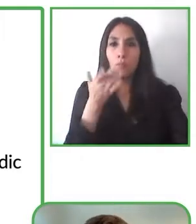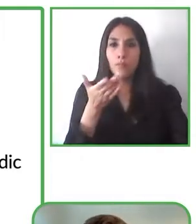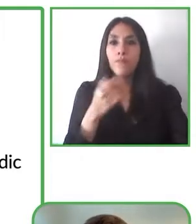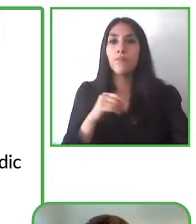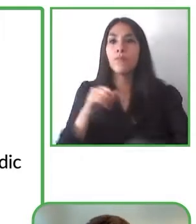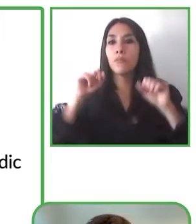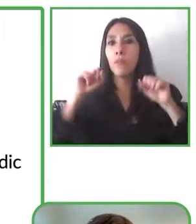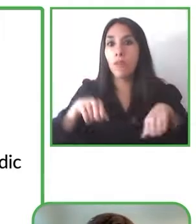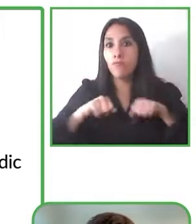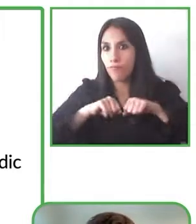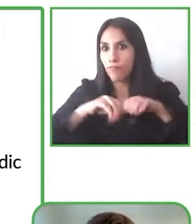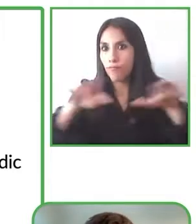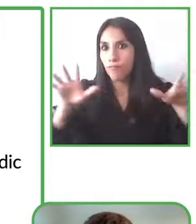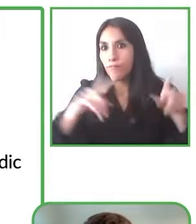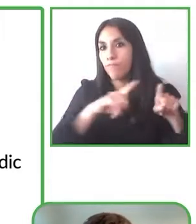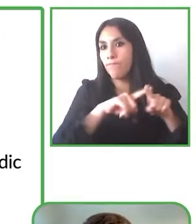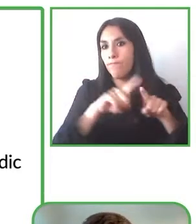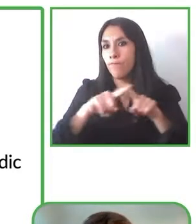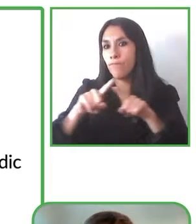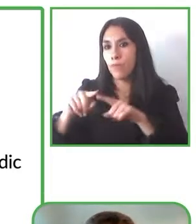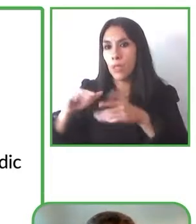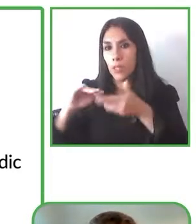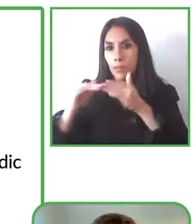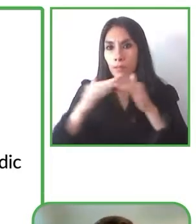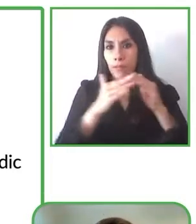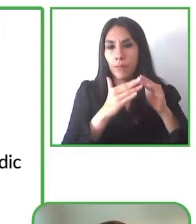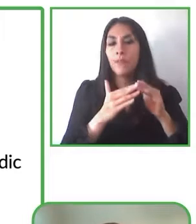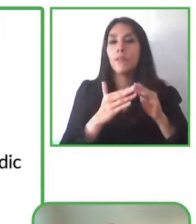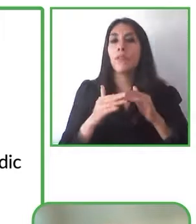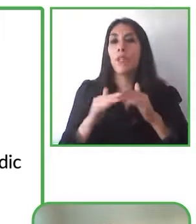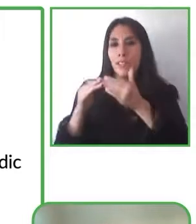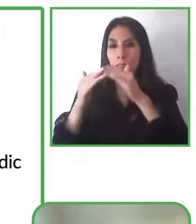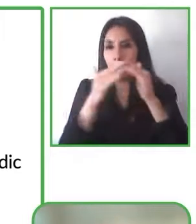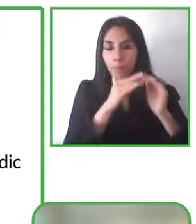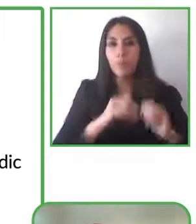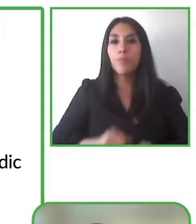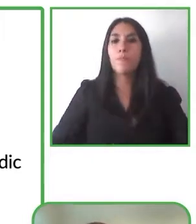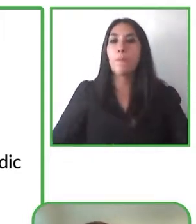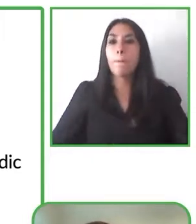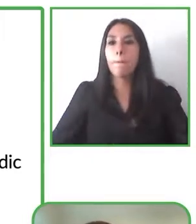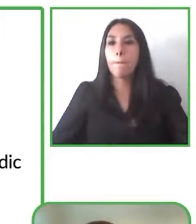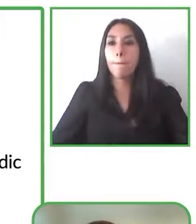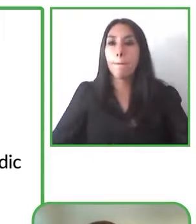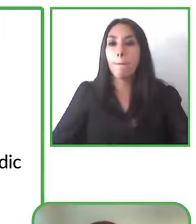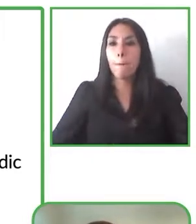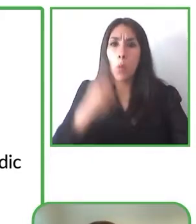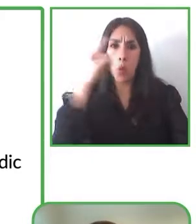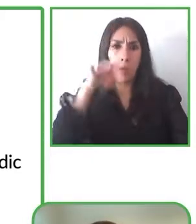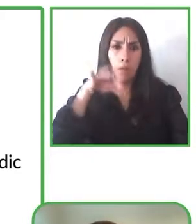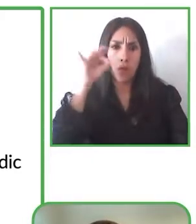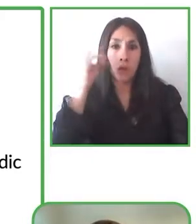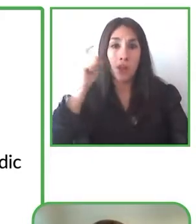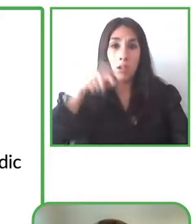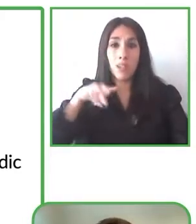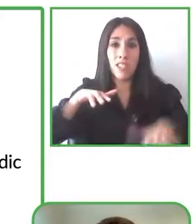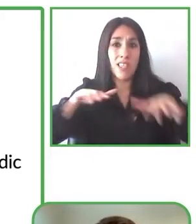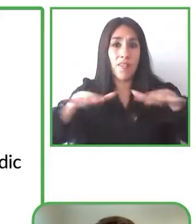we can provide the movies that are available in that region. And the way it works in the cinema is also slightly different.